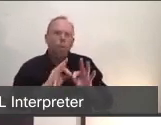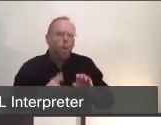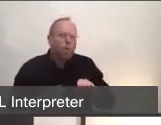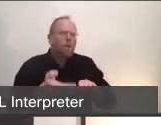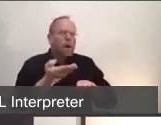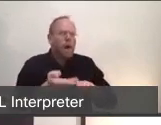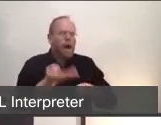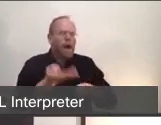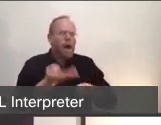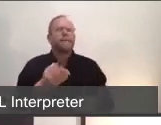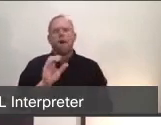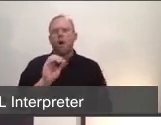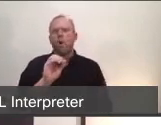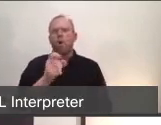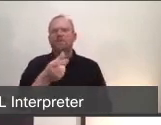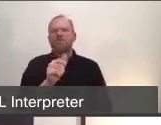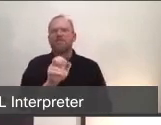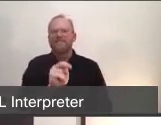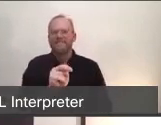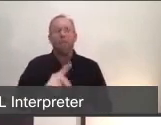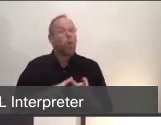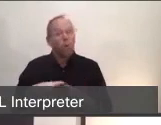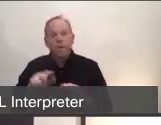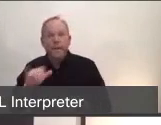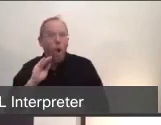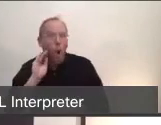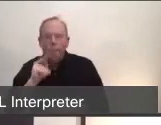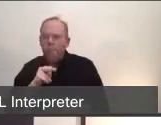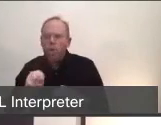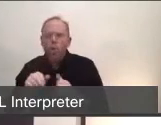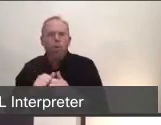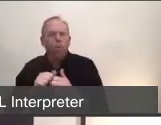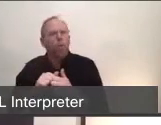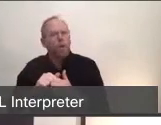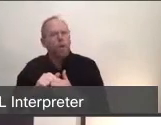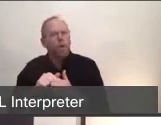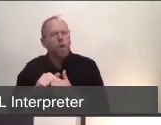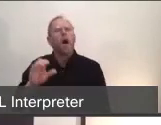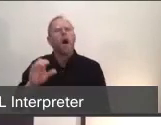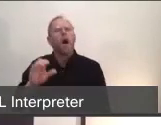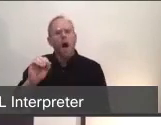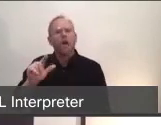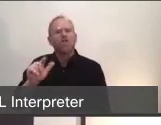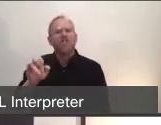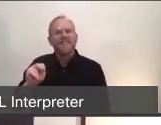or even home monitoring with home oxygen and pulse oximetry. So keep that in mind. Our ability to manage people